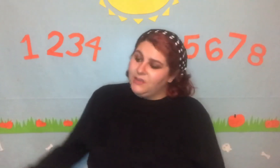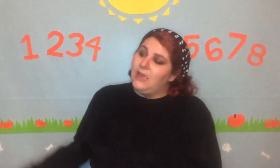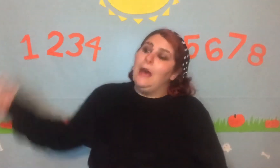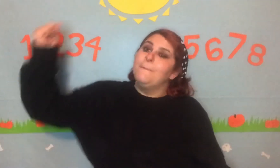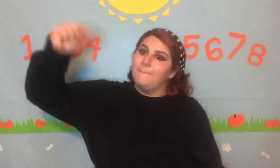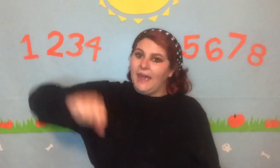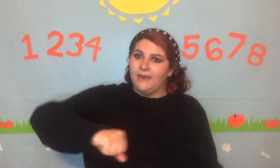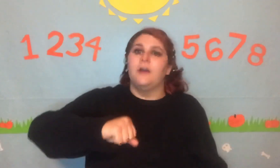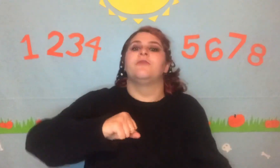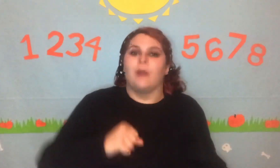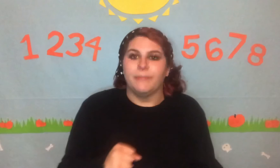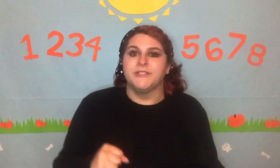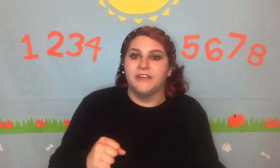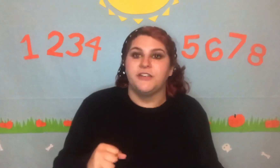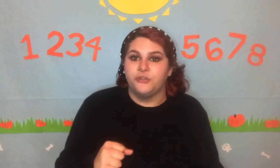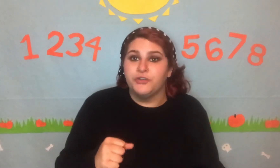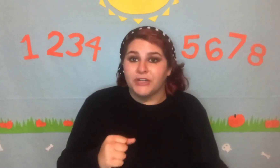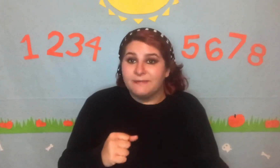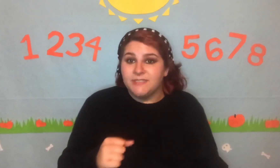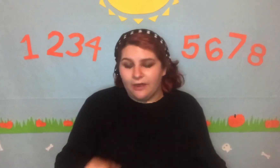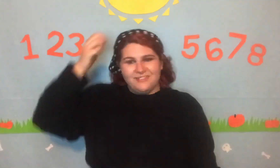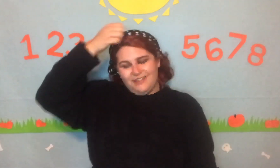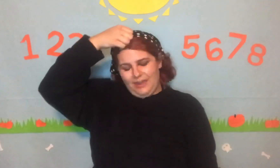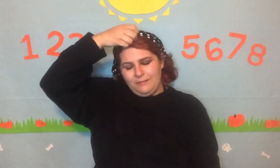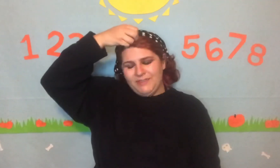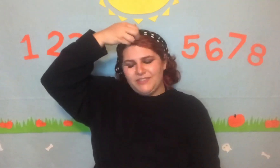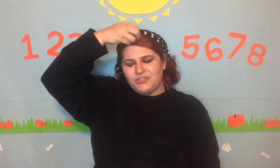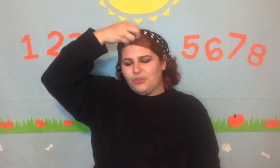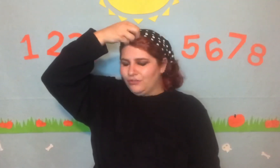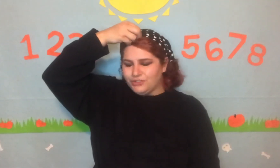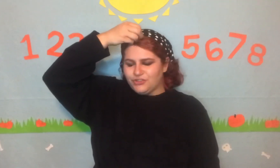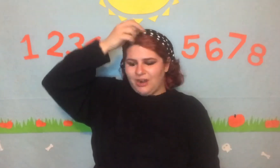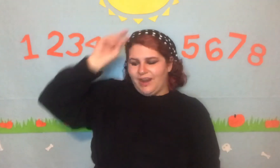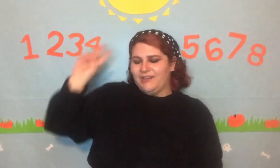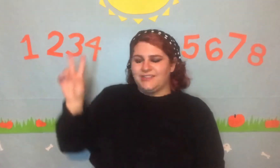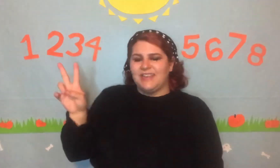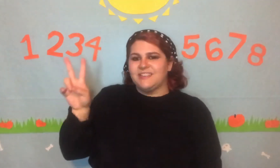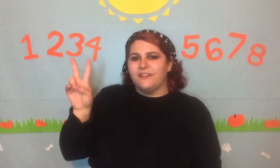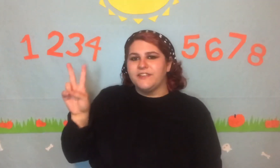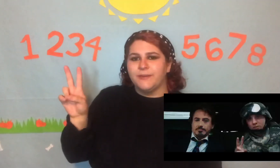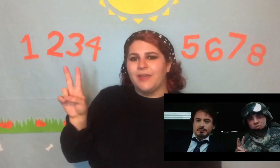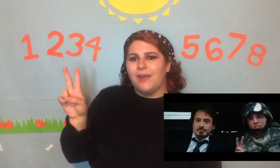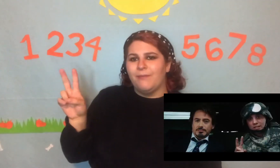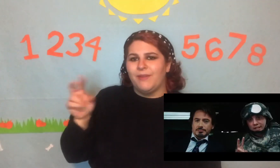comeback of Robert Downey Jr. himself! I mean the soldiers trying to take selfies with him and then